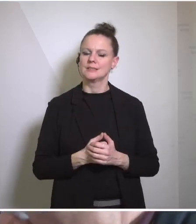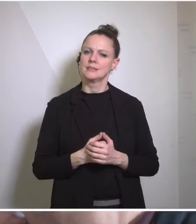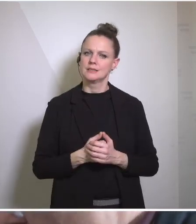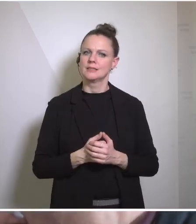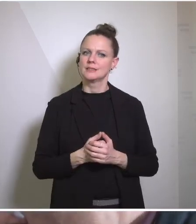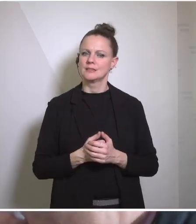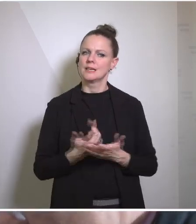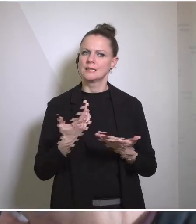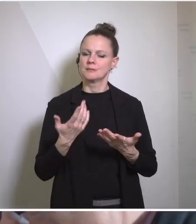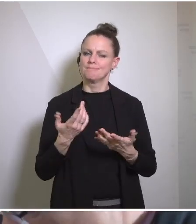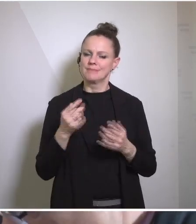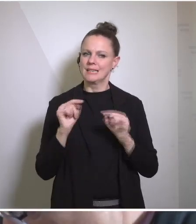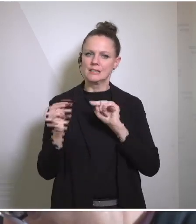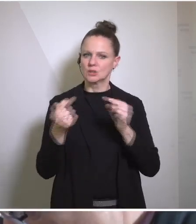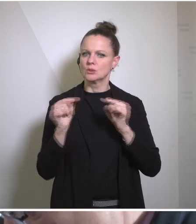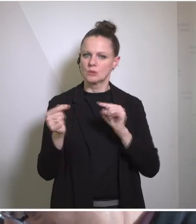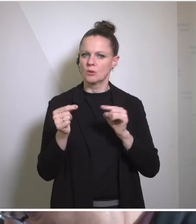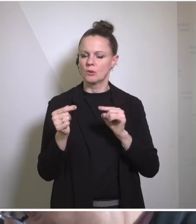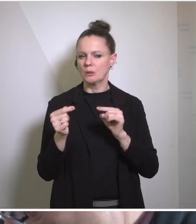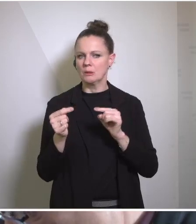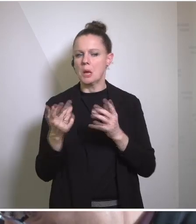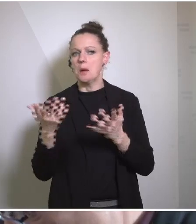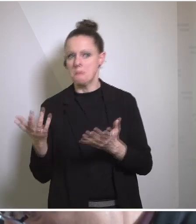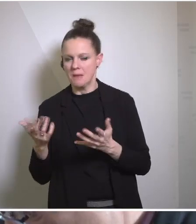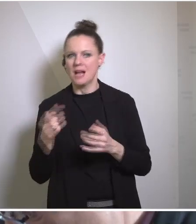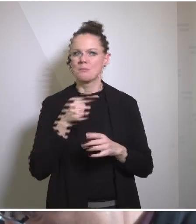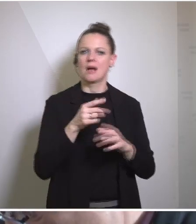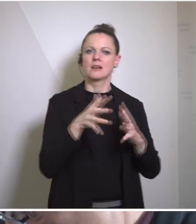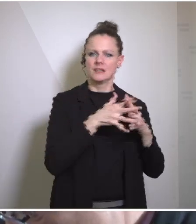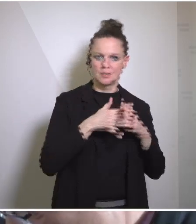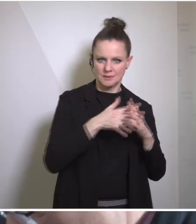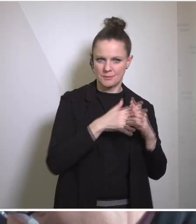in Austria but less familiar to Americans, now that Sweden and Finland have abandoned their own